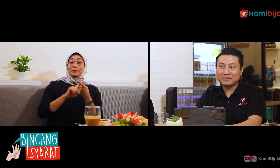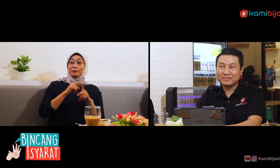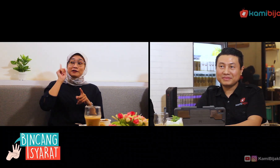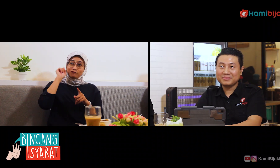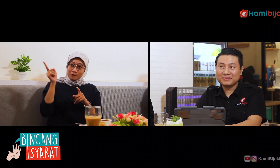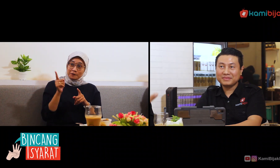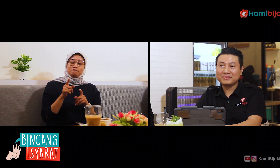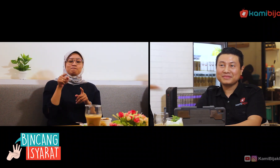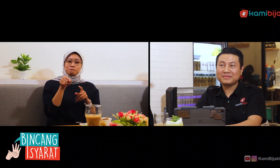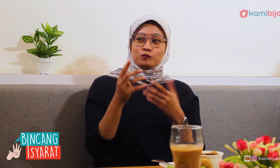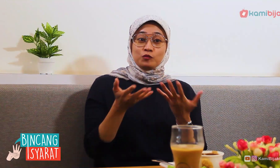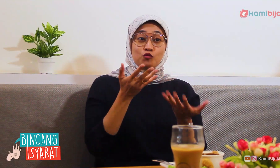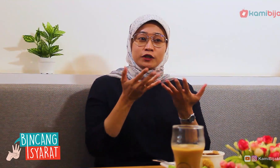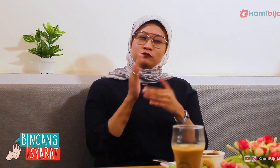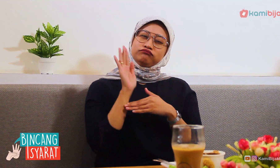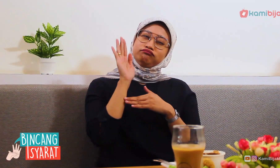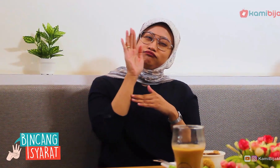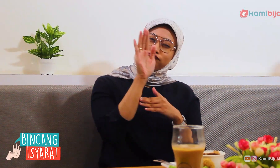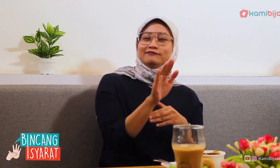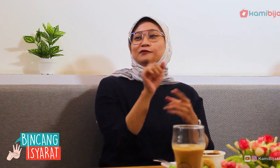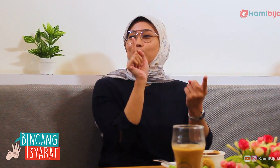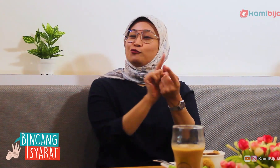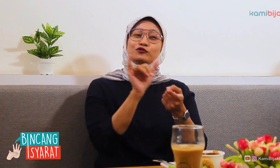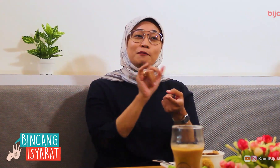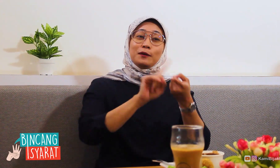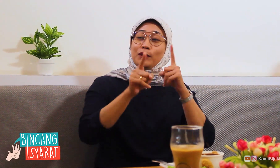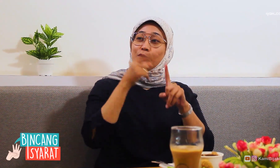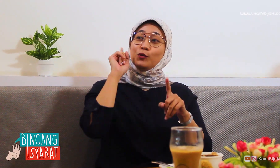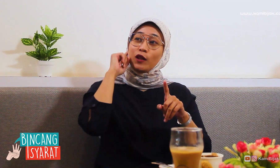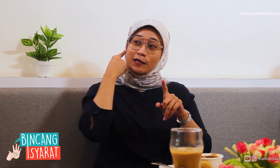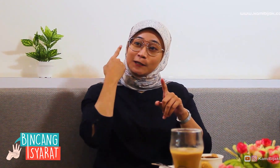One day, Hearing person maybe will meet a Deaf friend,